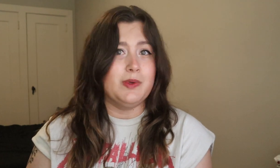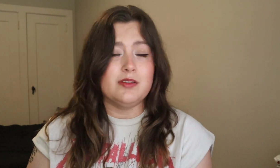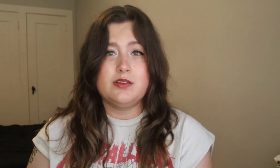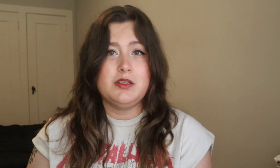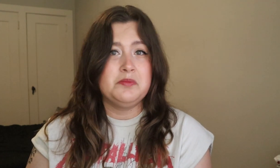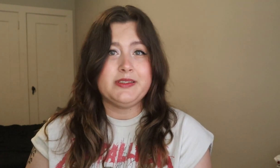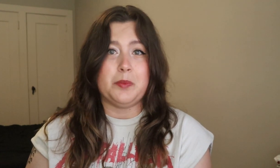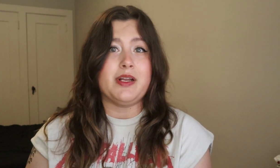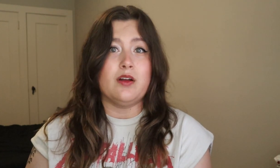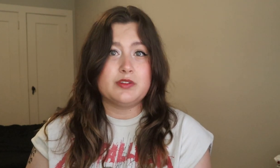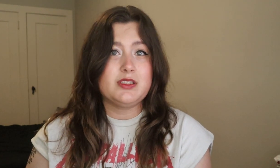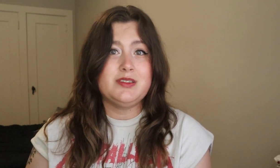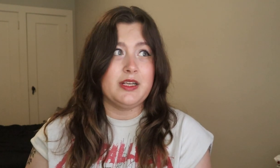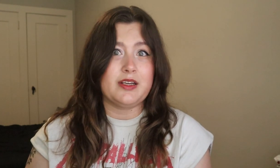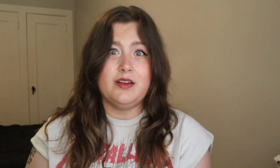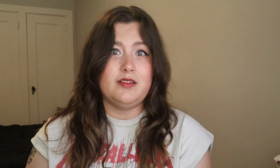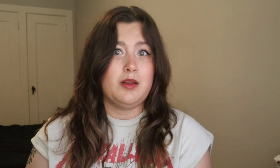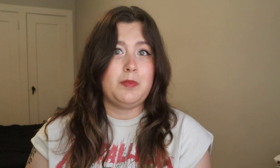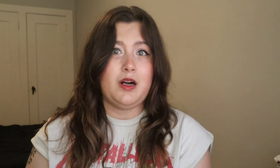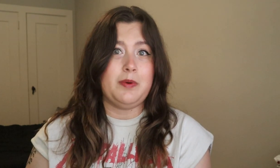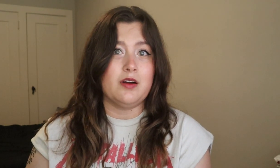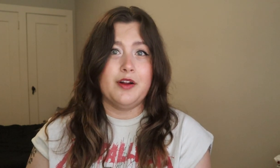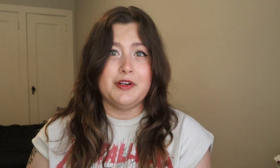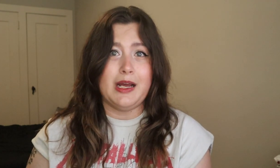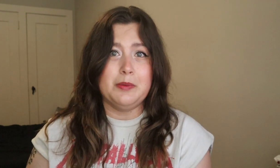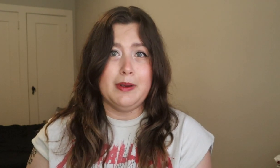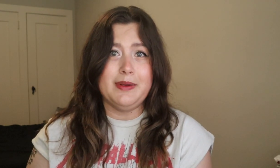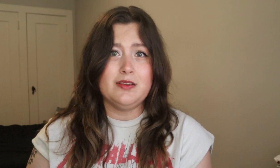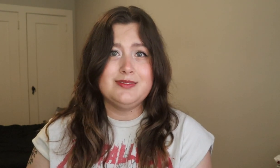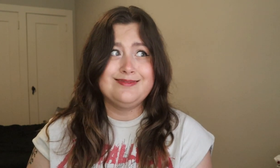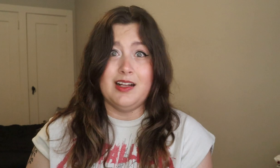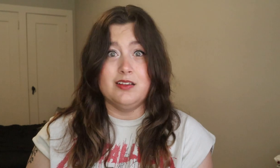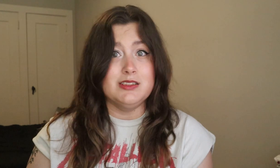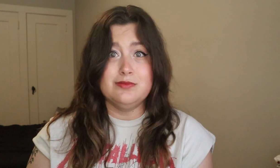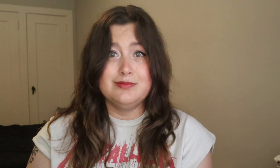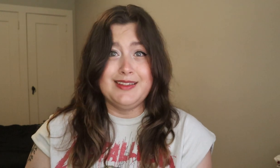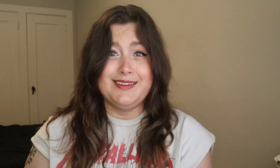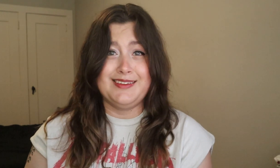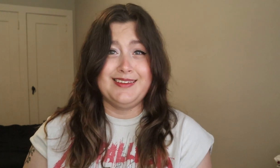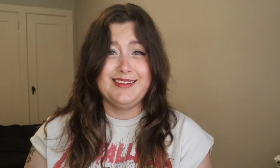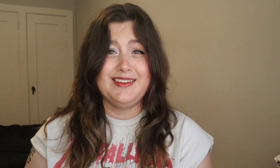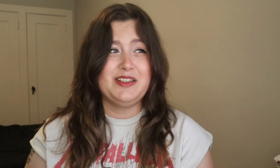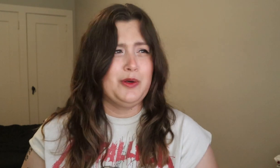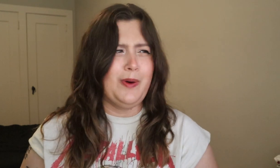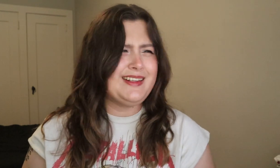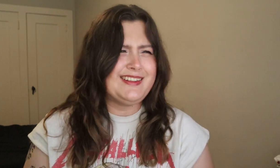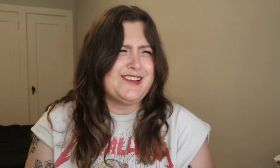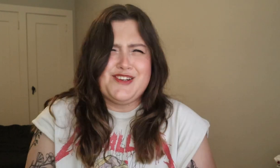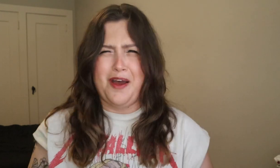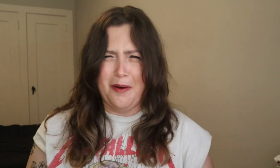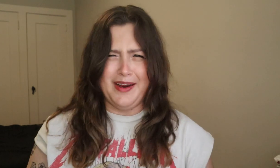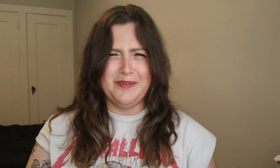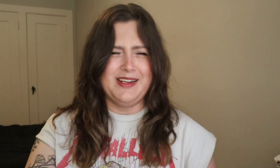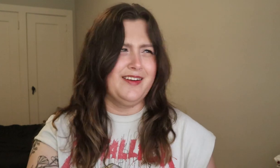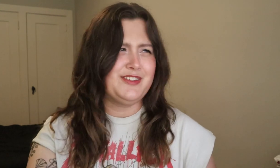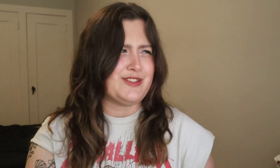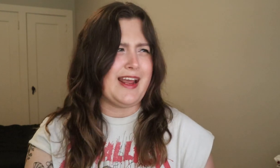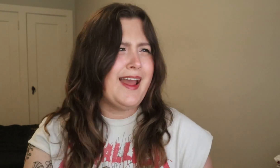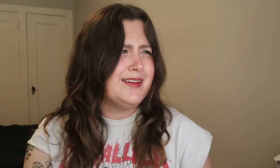with something else, kicking another body part a hundred times, maybe, I don't know. What is this show? I don't understand.